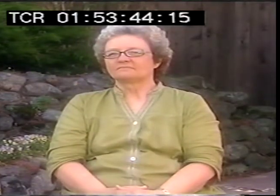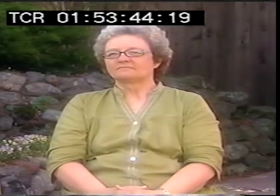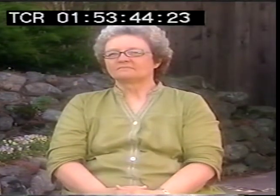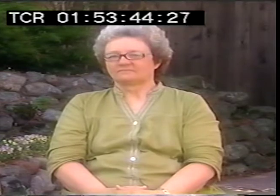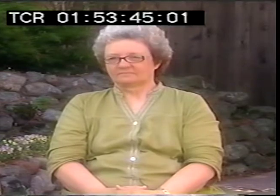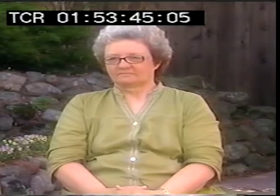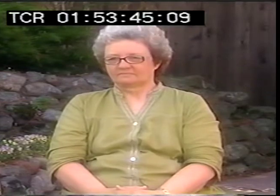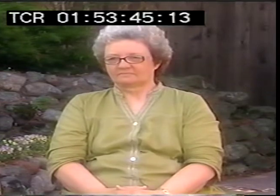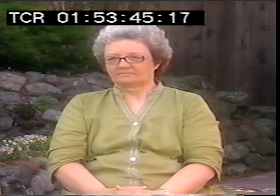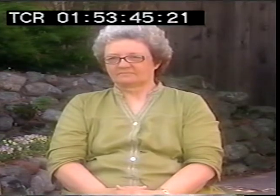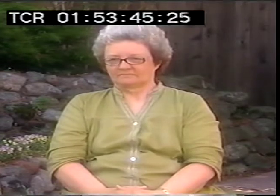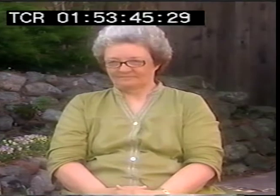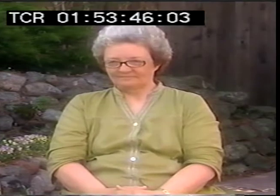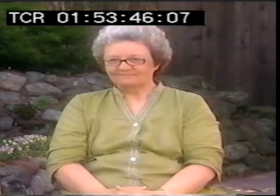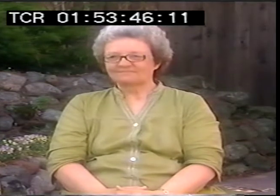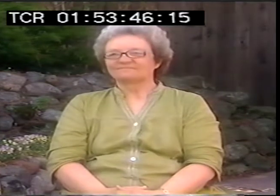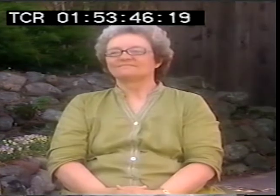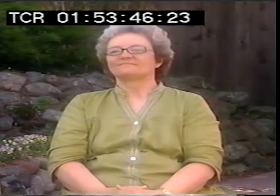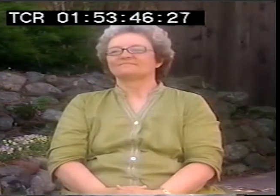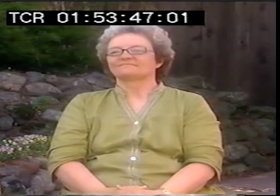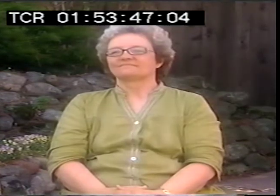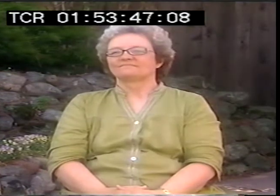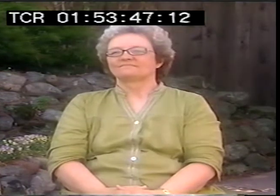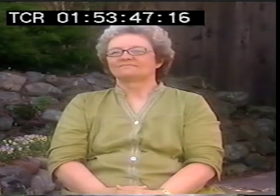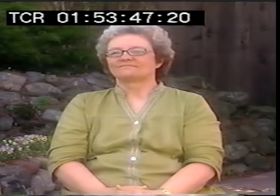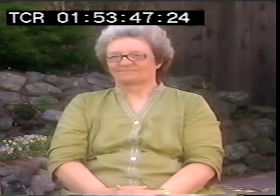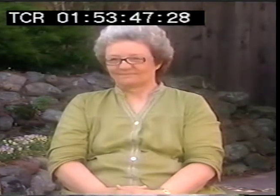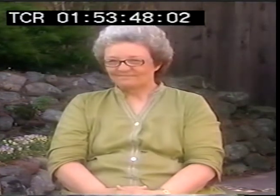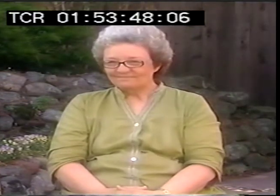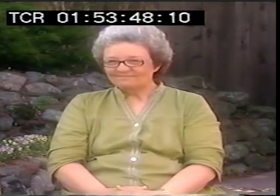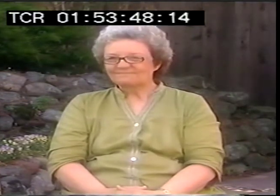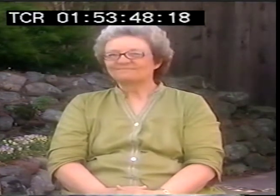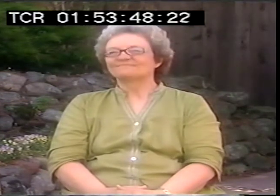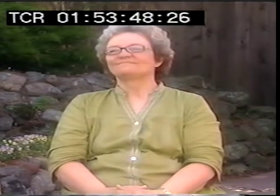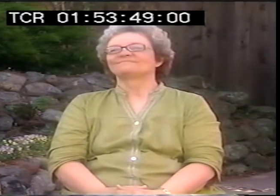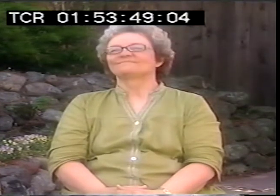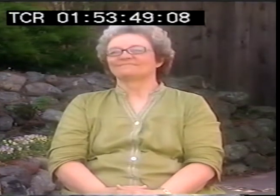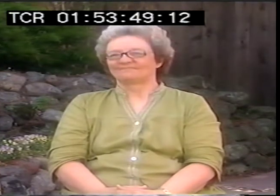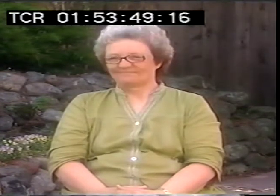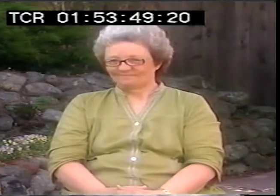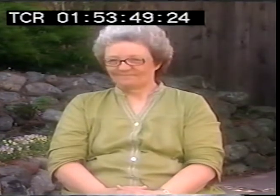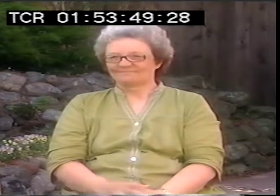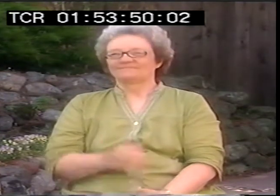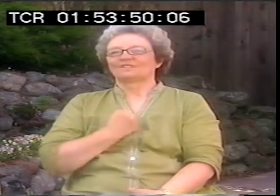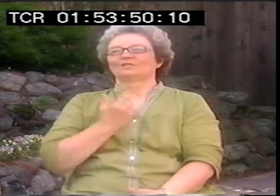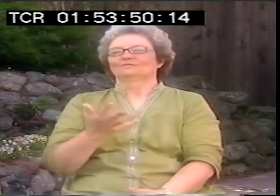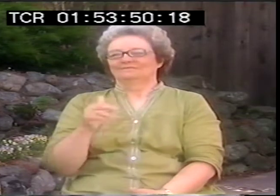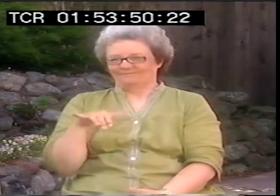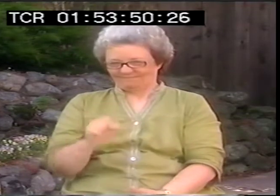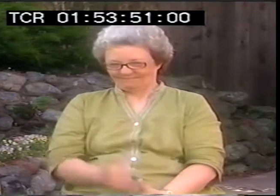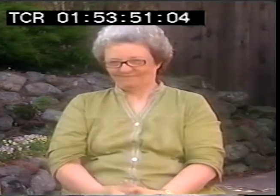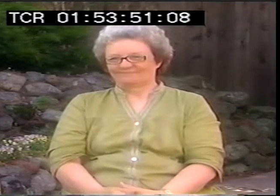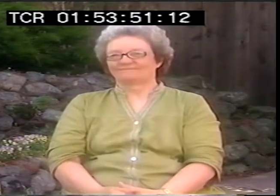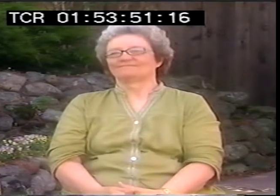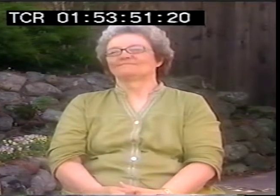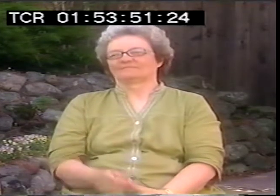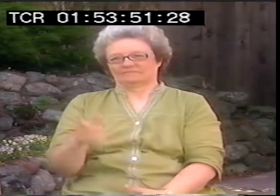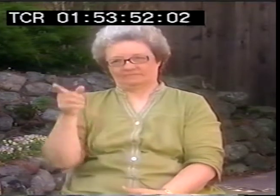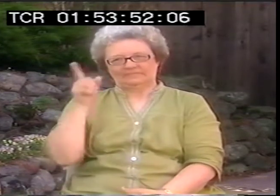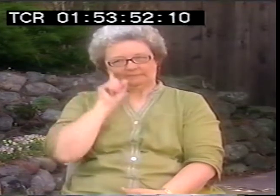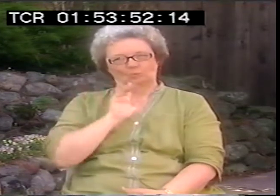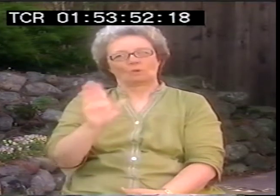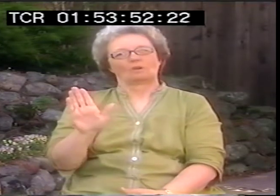Yeah, I'm contacted just through the grapevine,